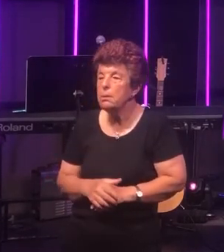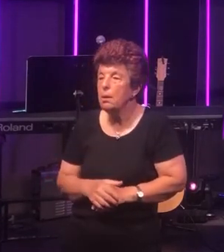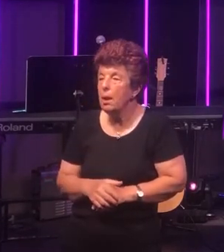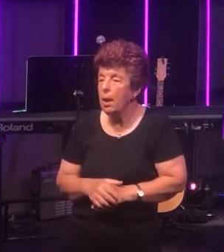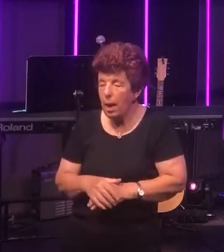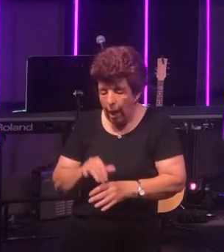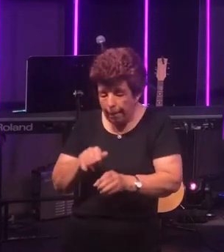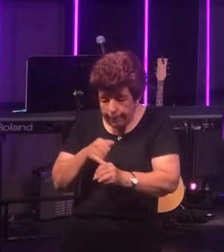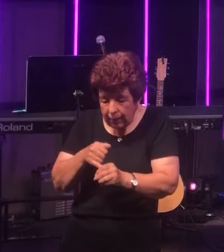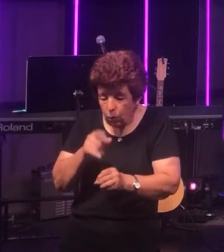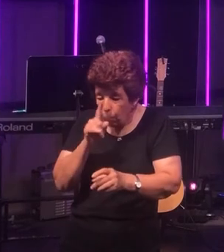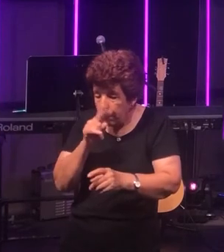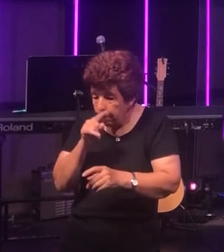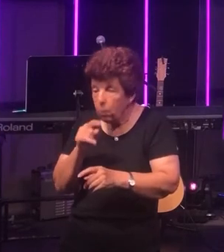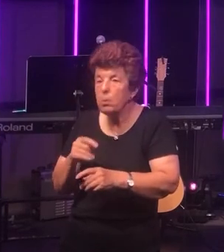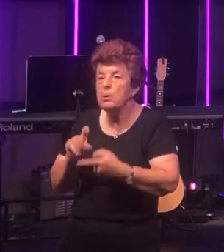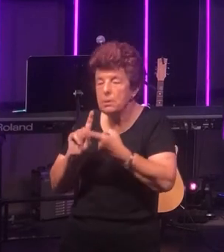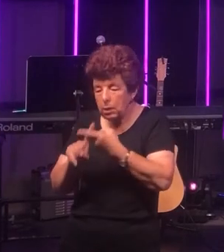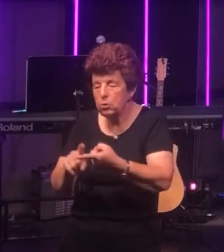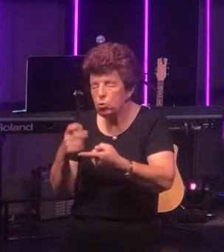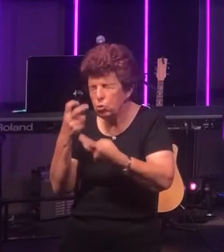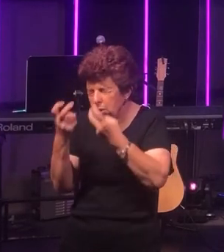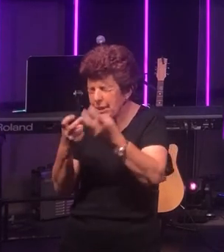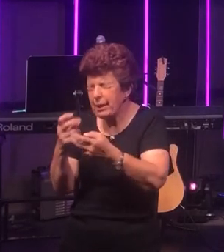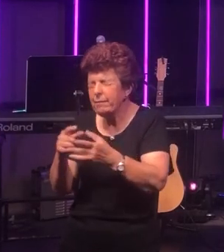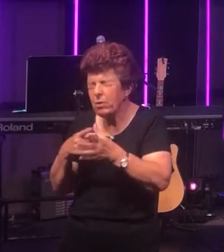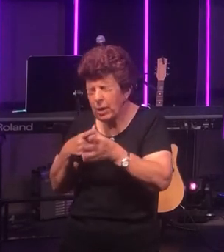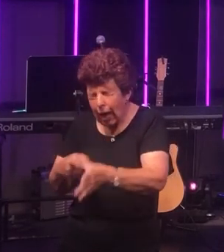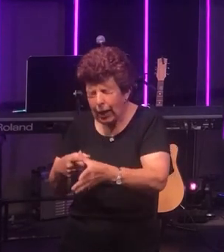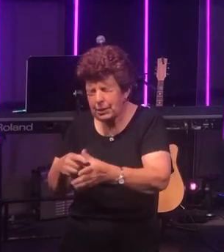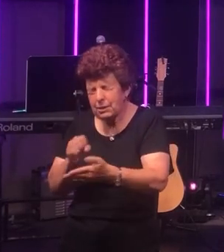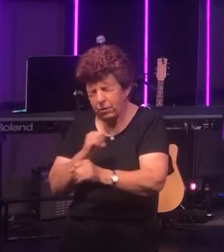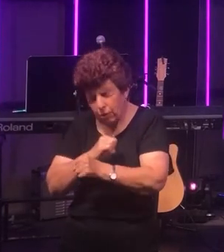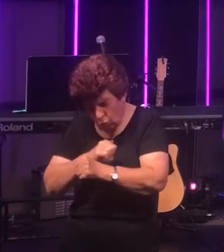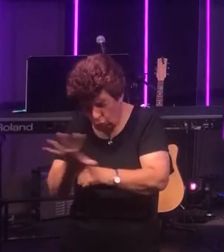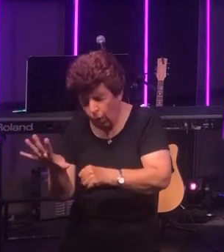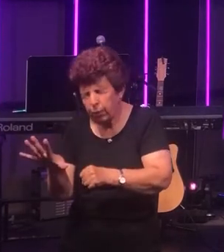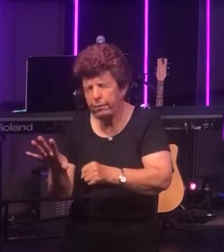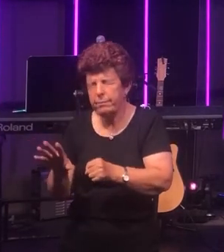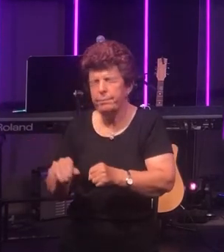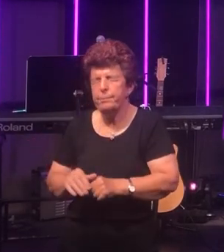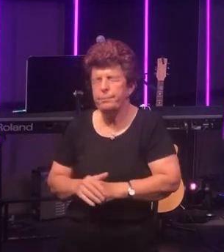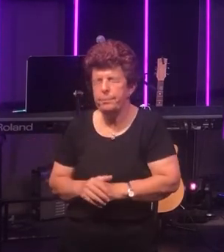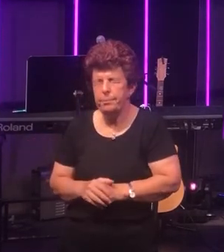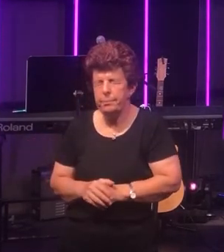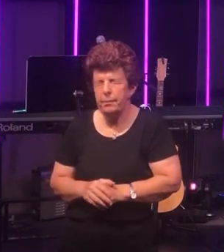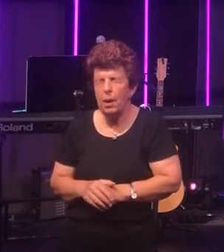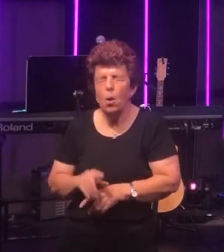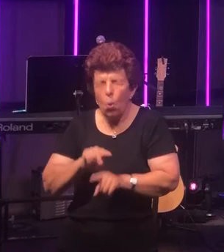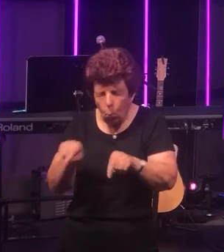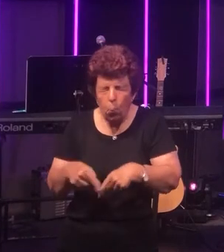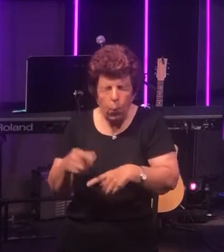people continue to seek a cure for the Coronavirus, we know that there is a